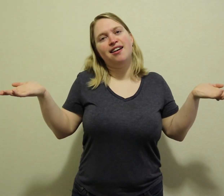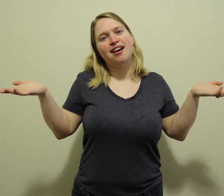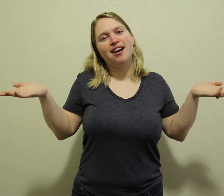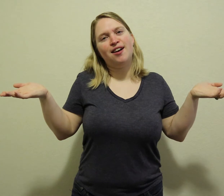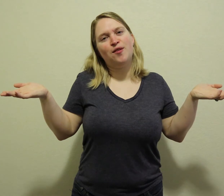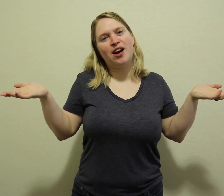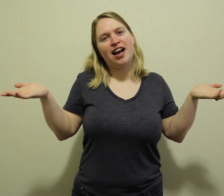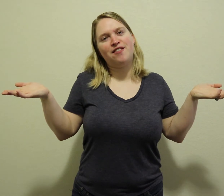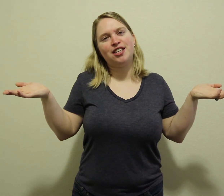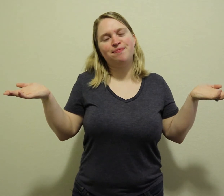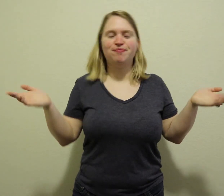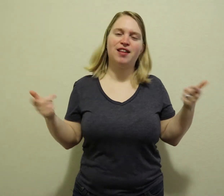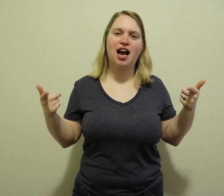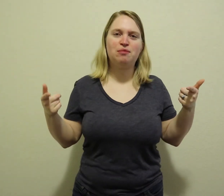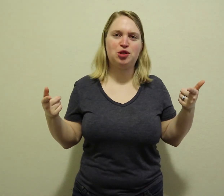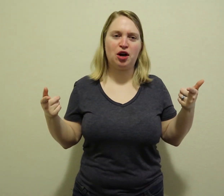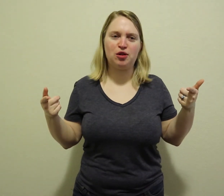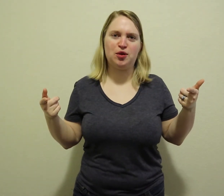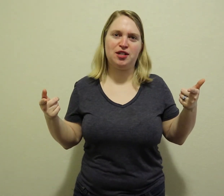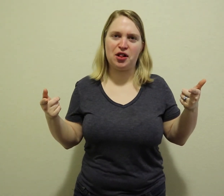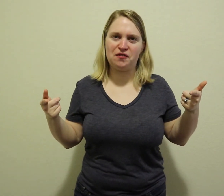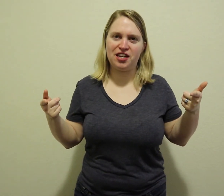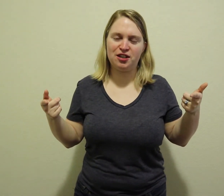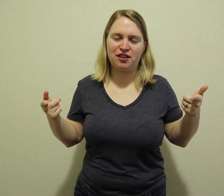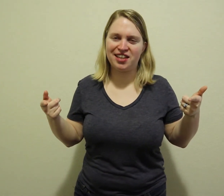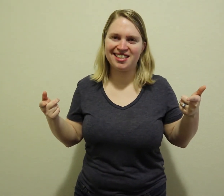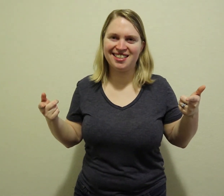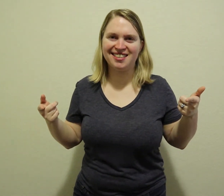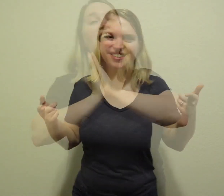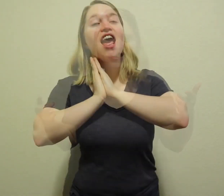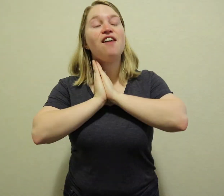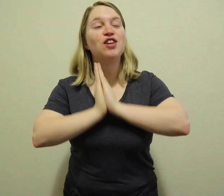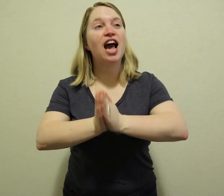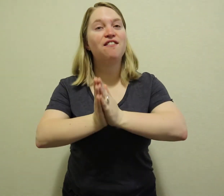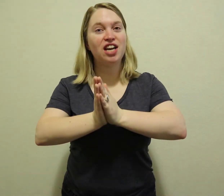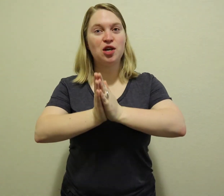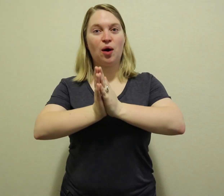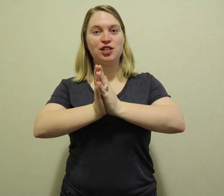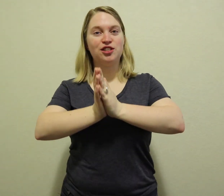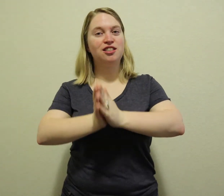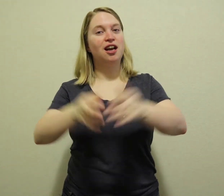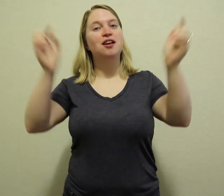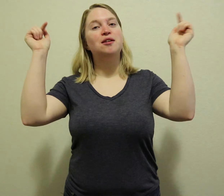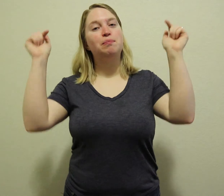Eh, whatever, I'm sure I'll do another video of this If you have any questions